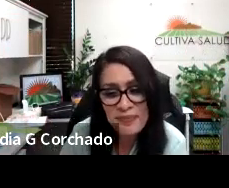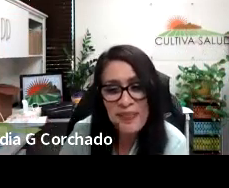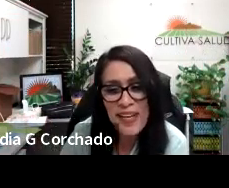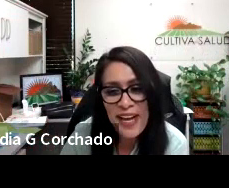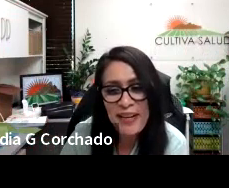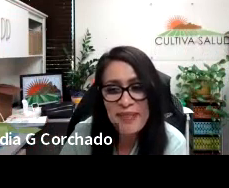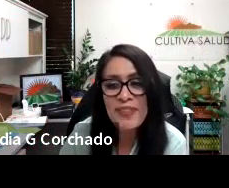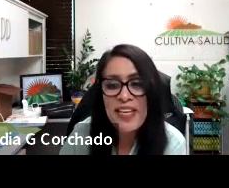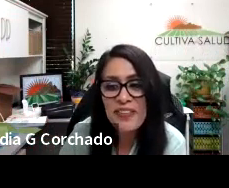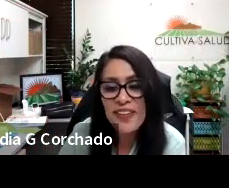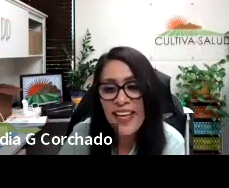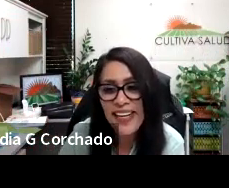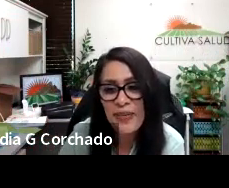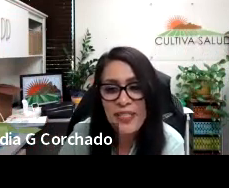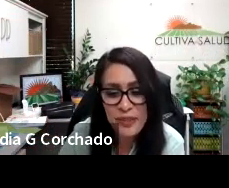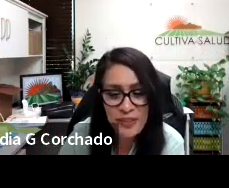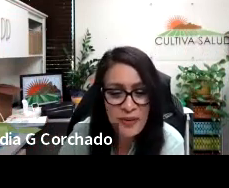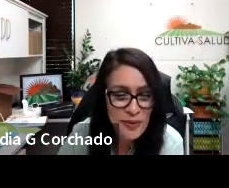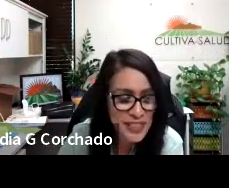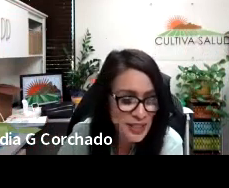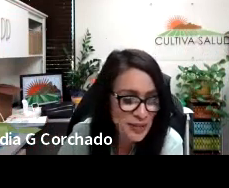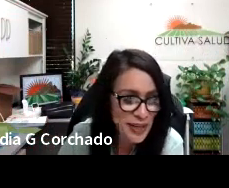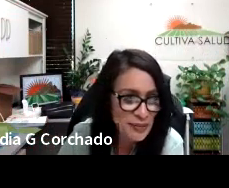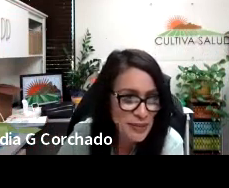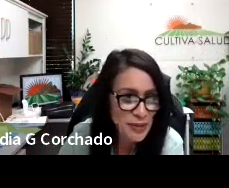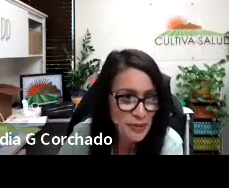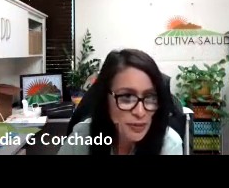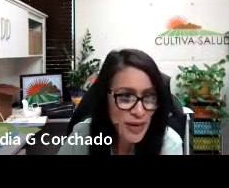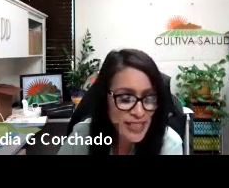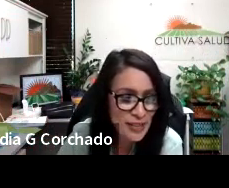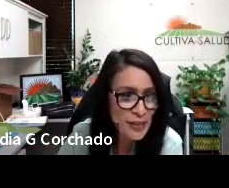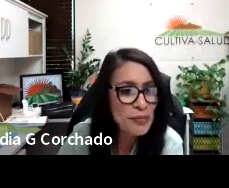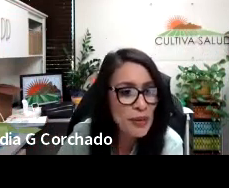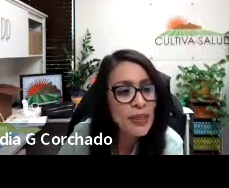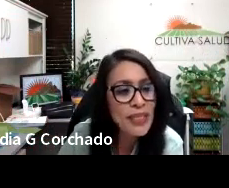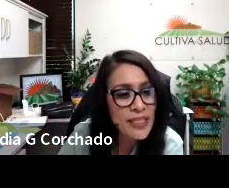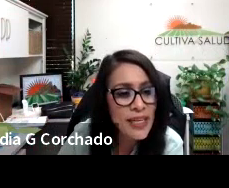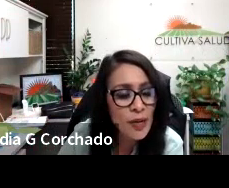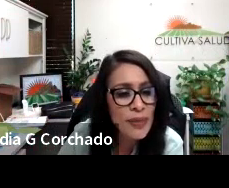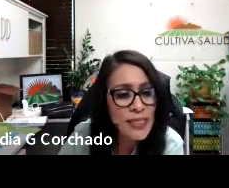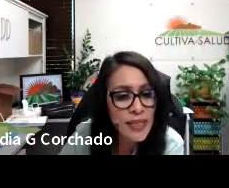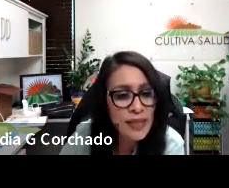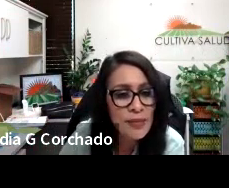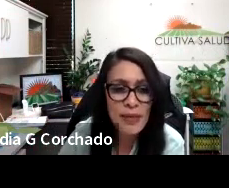So thank you for that. And we do look forward to some of those grants that are going to be released to help us be